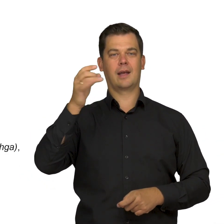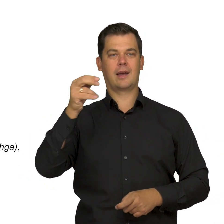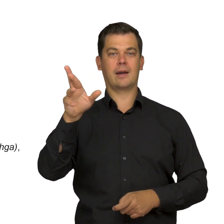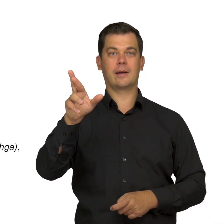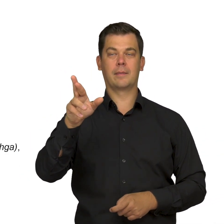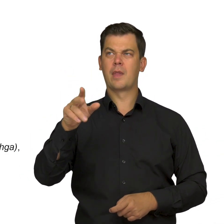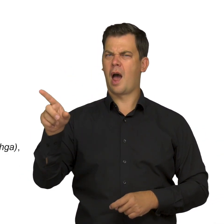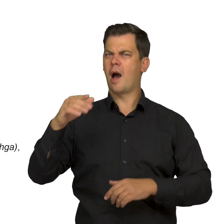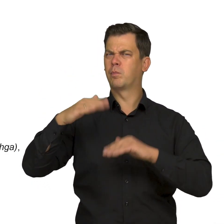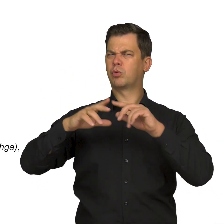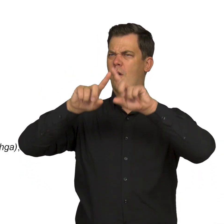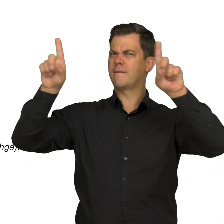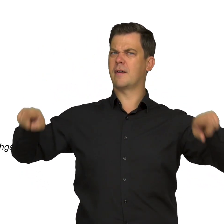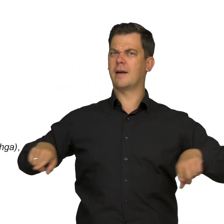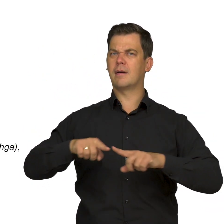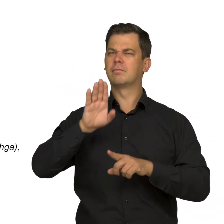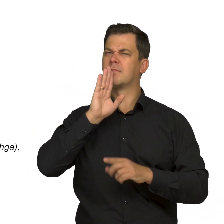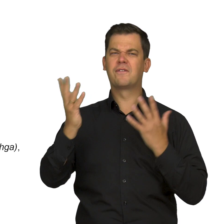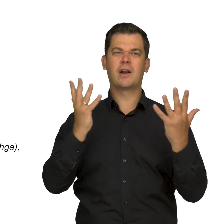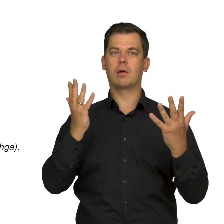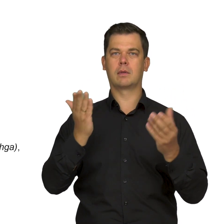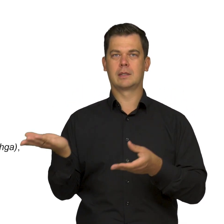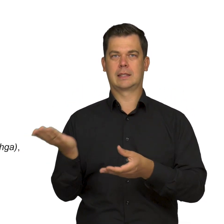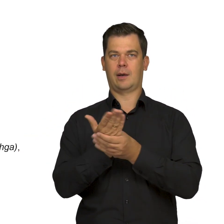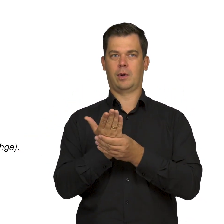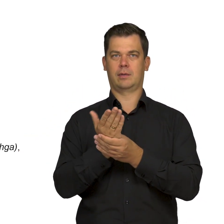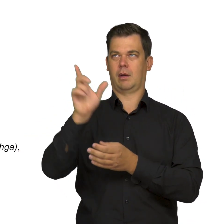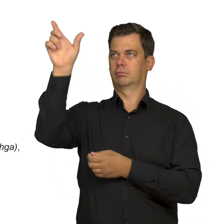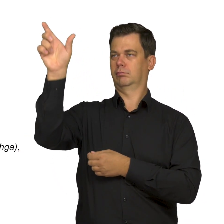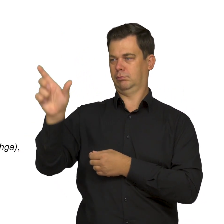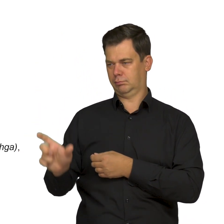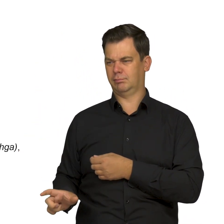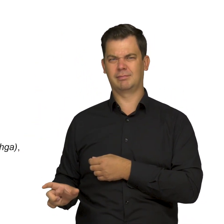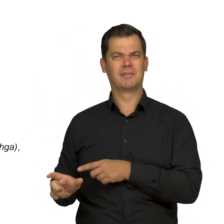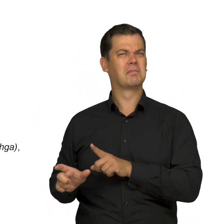The format of the work resembles a bookmark. The painting is a narrow, vertical rectangle.